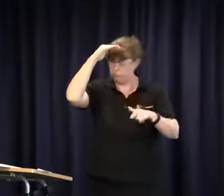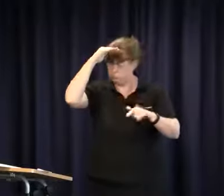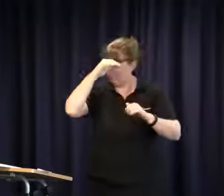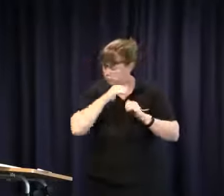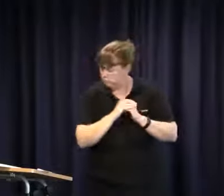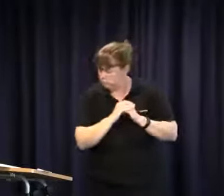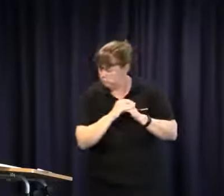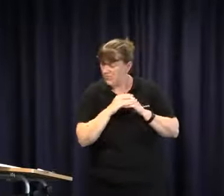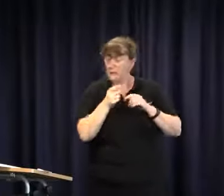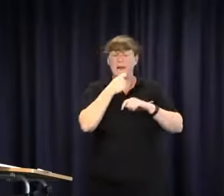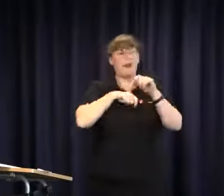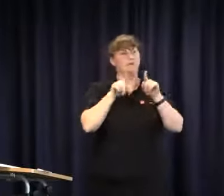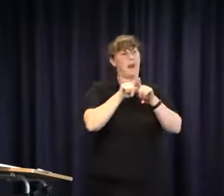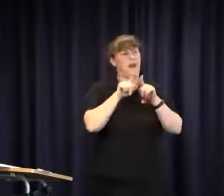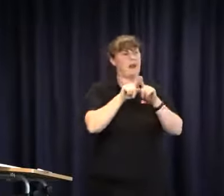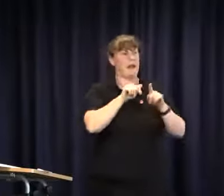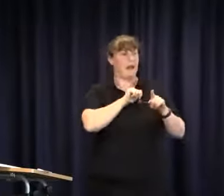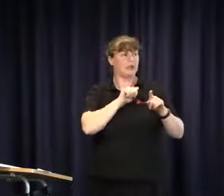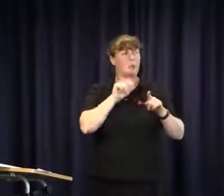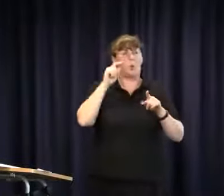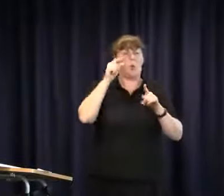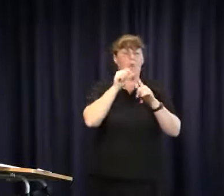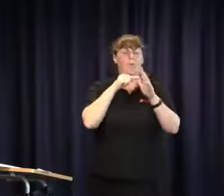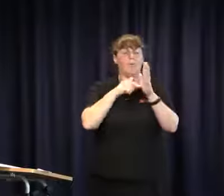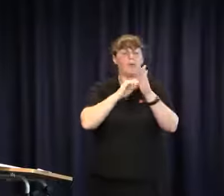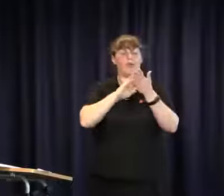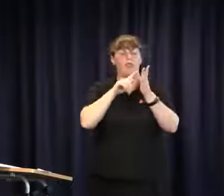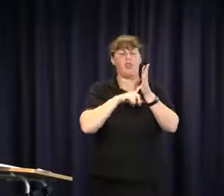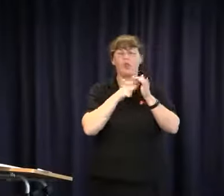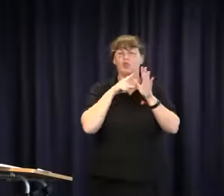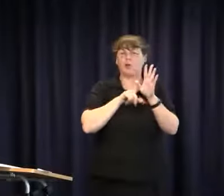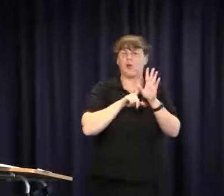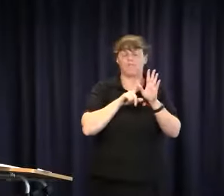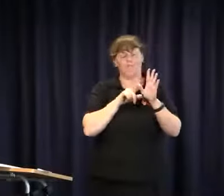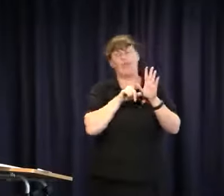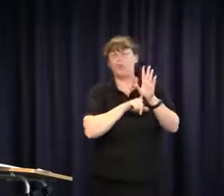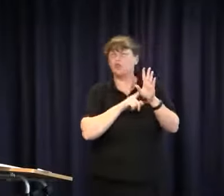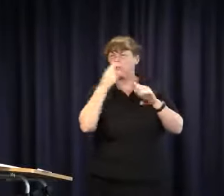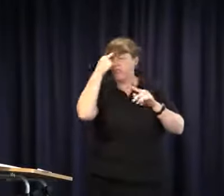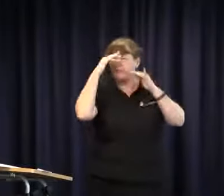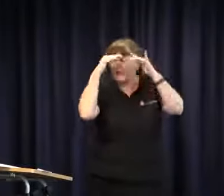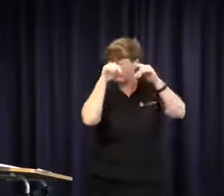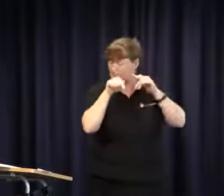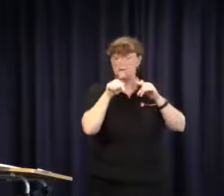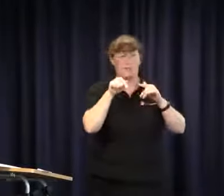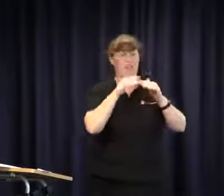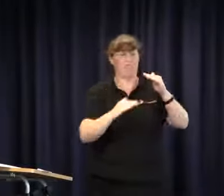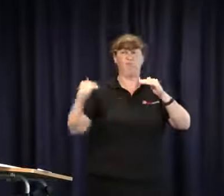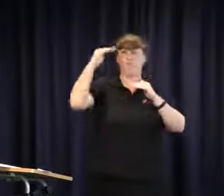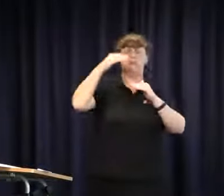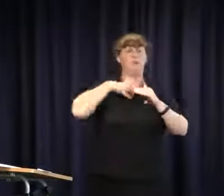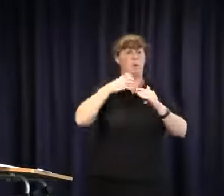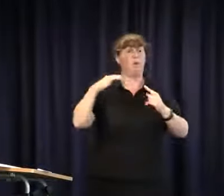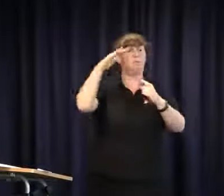and it means that those people are far more superior. Pathology or thinking around the